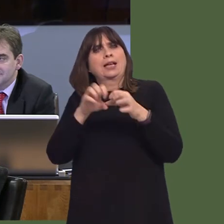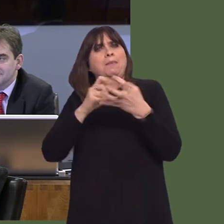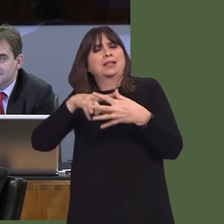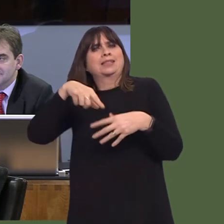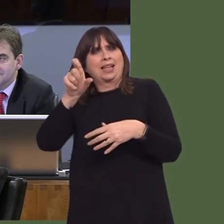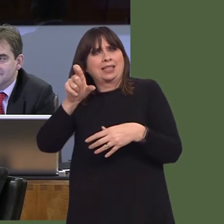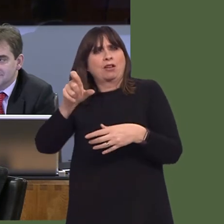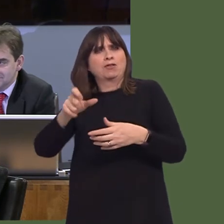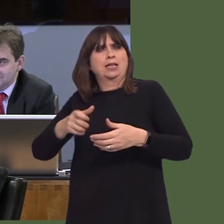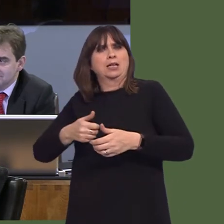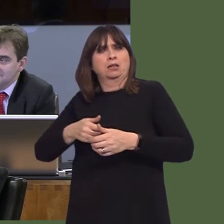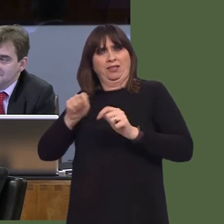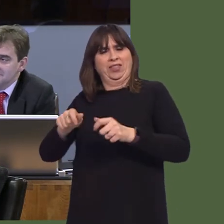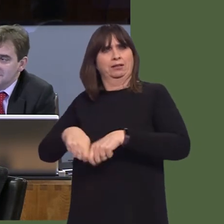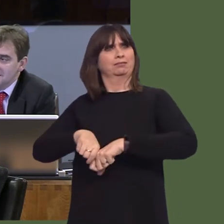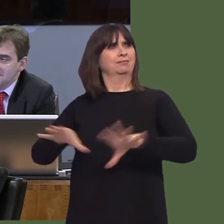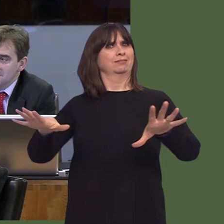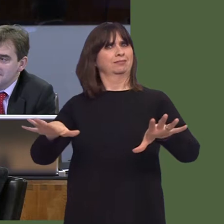I think part of the problem is that money, despite what happened in 2008, still appears